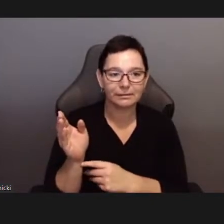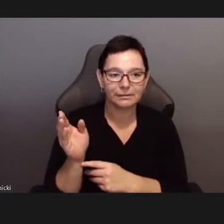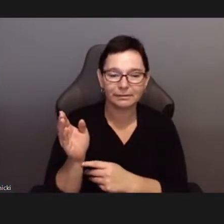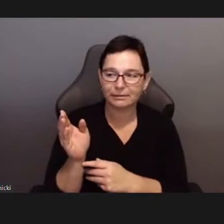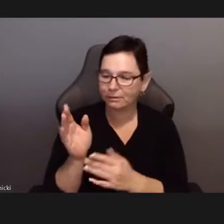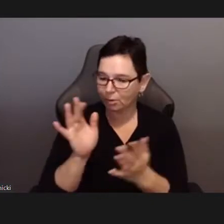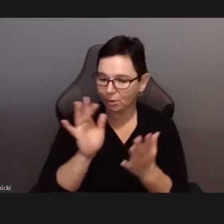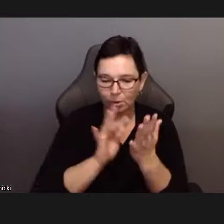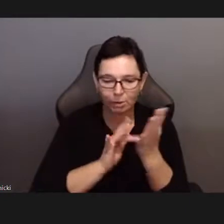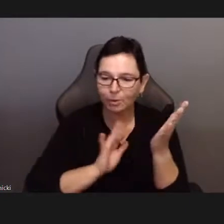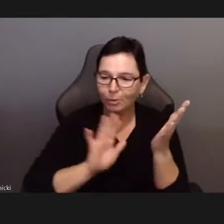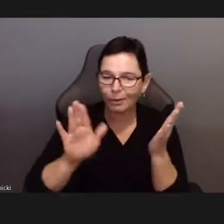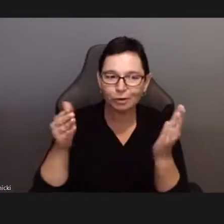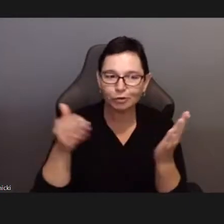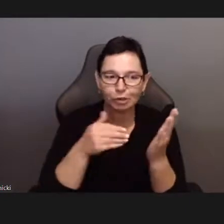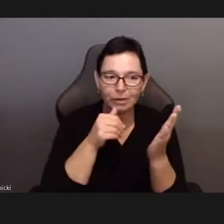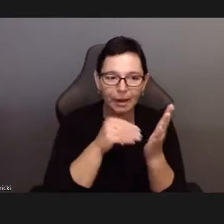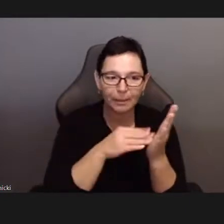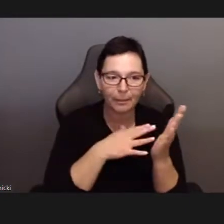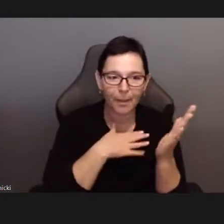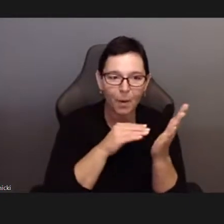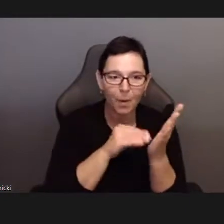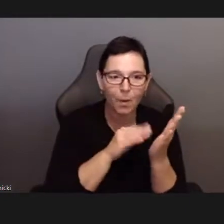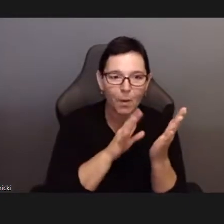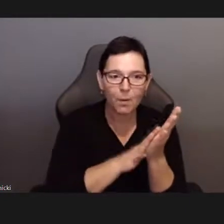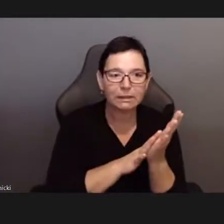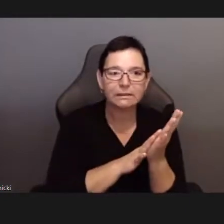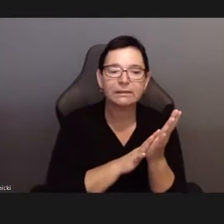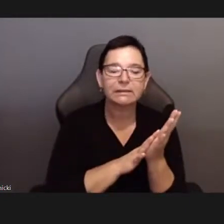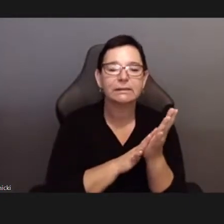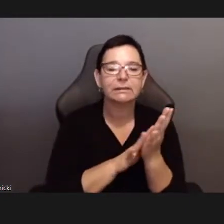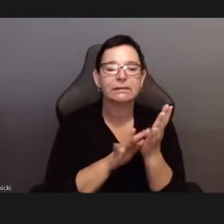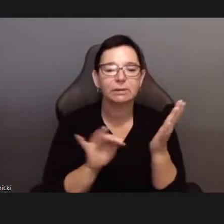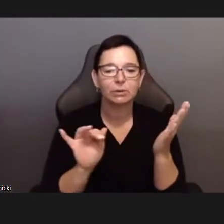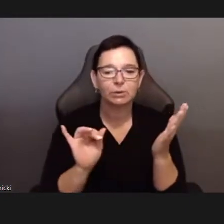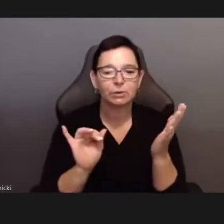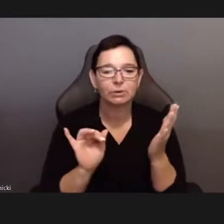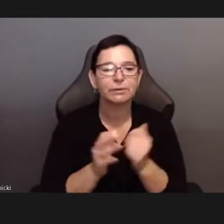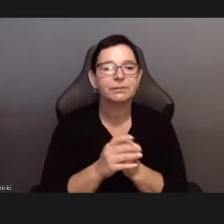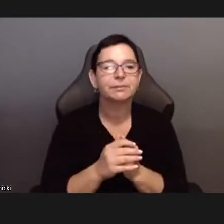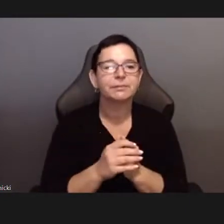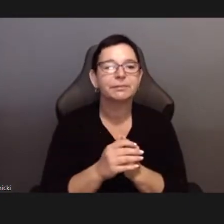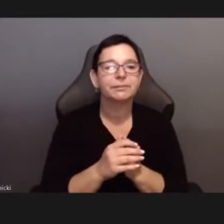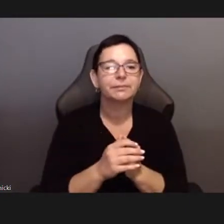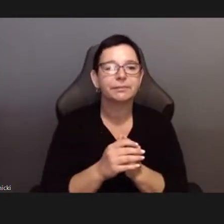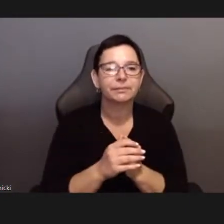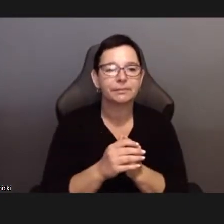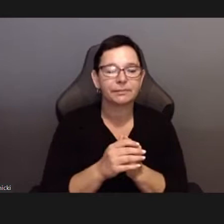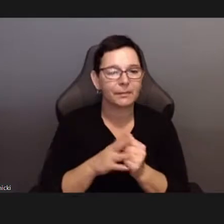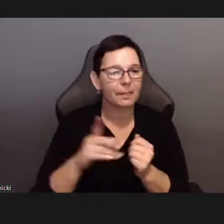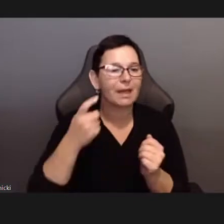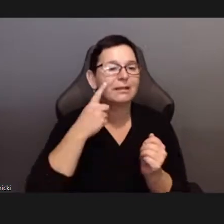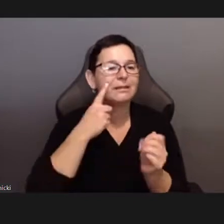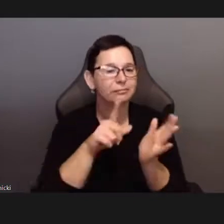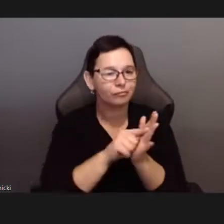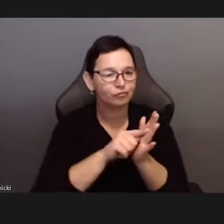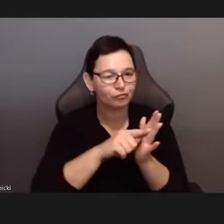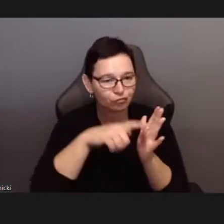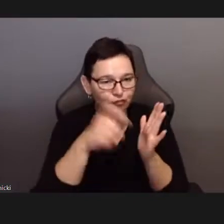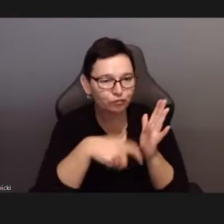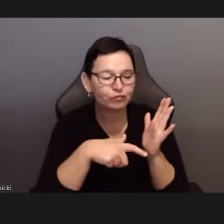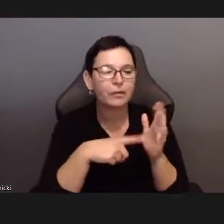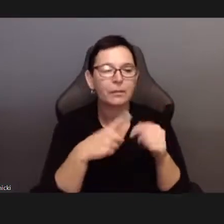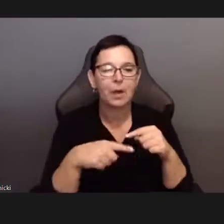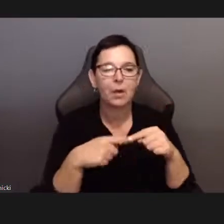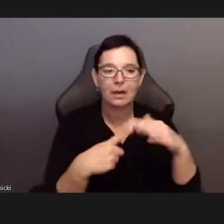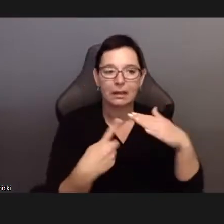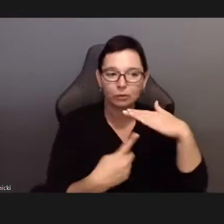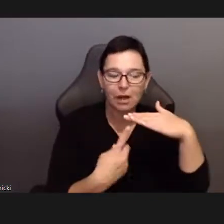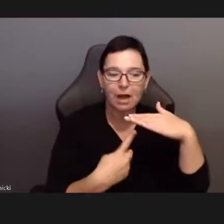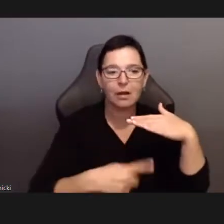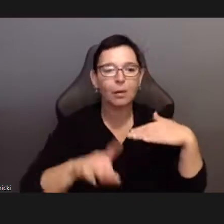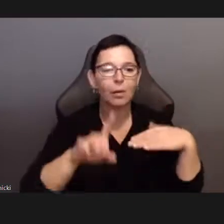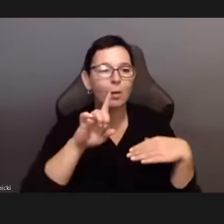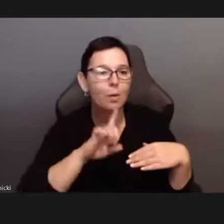Um, our next speaker who is John Paul Ricco.